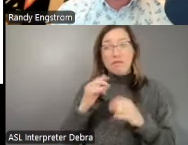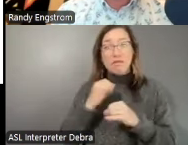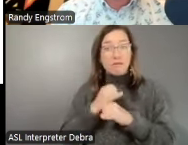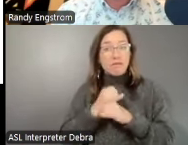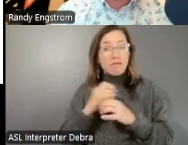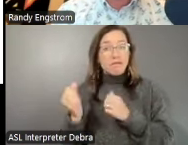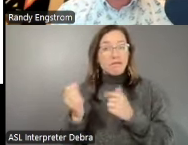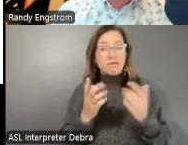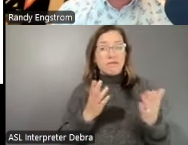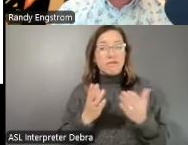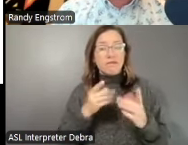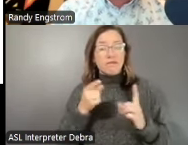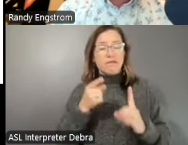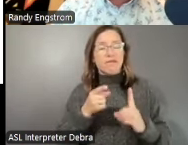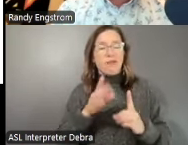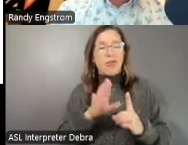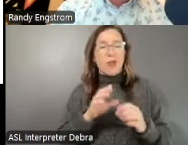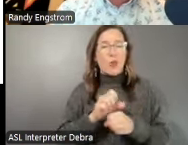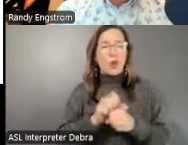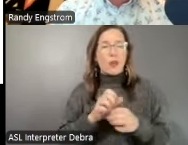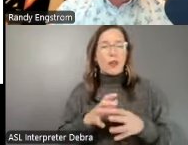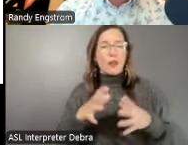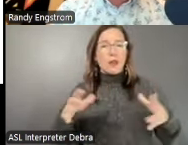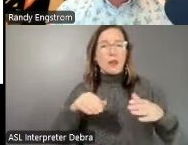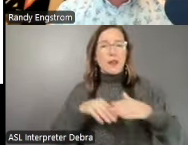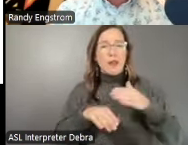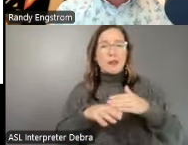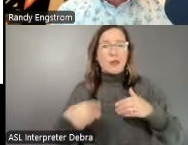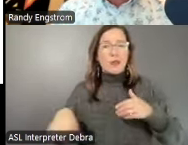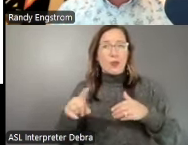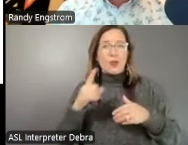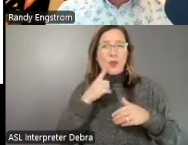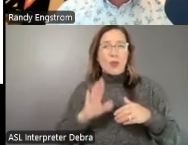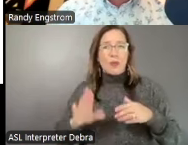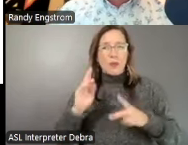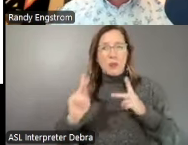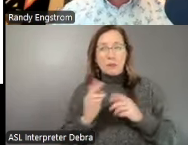furthering their work and expanding access to the arts for their constituents. LAAs embedded within